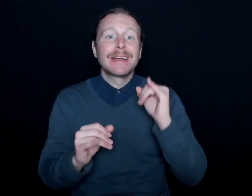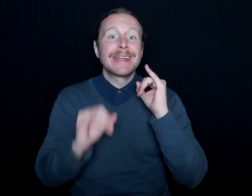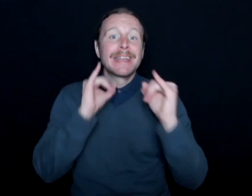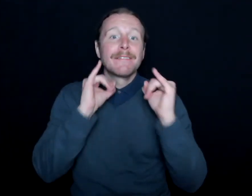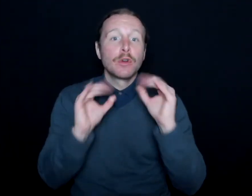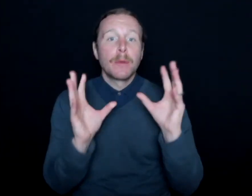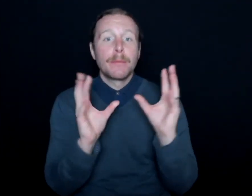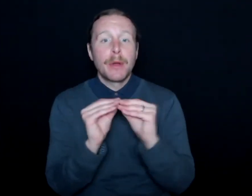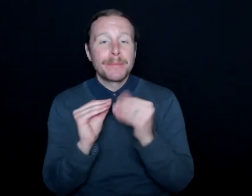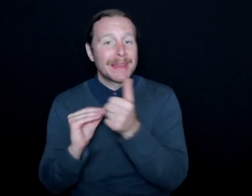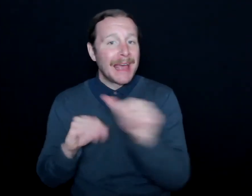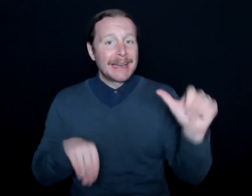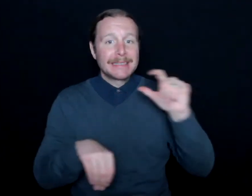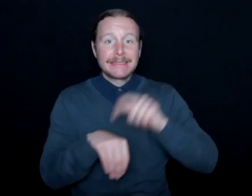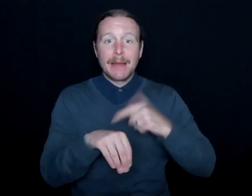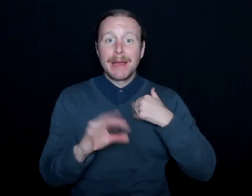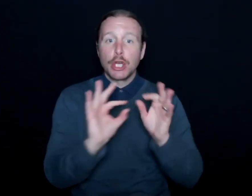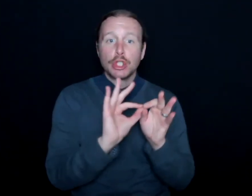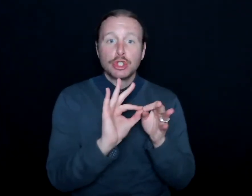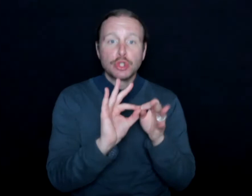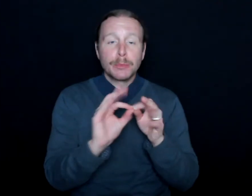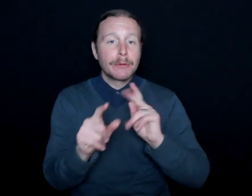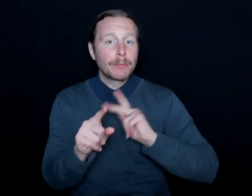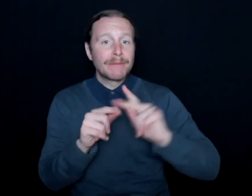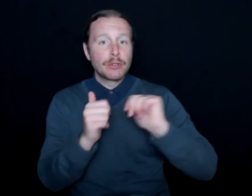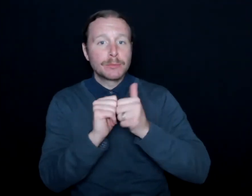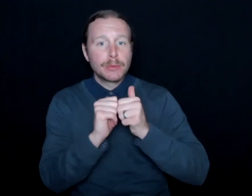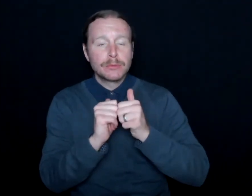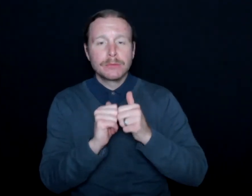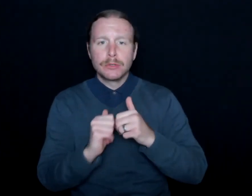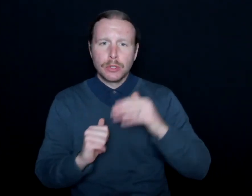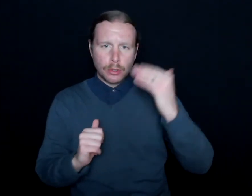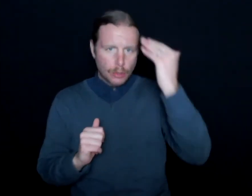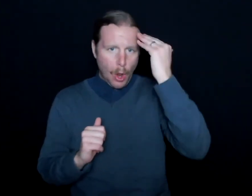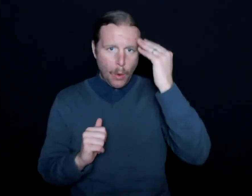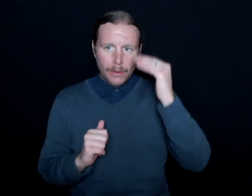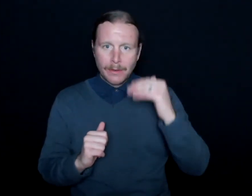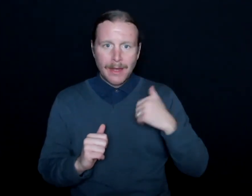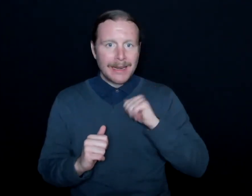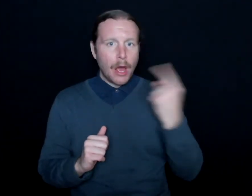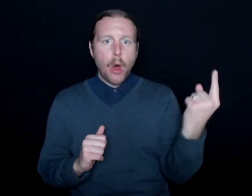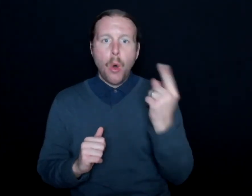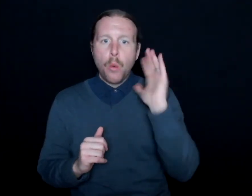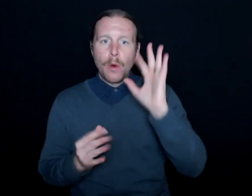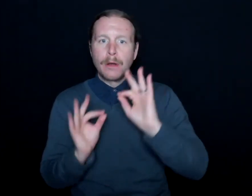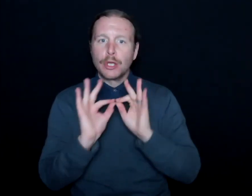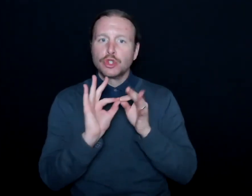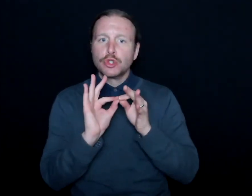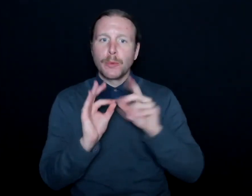any time that I would be interpreting professional sports, knowing that I'm not going to always interpret it effectively,